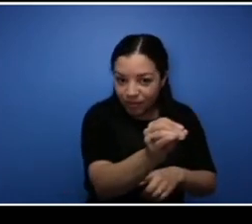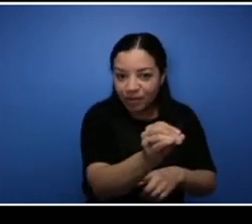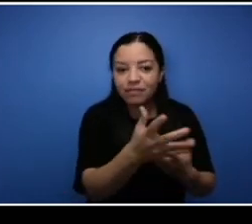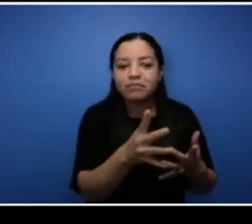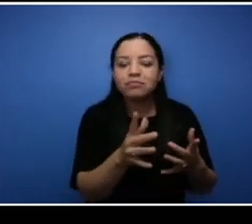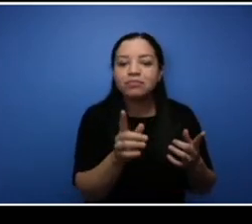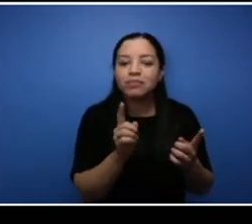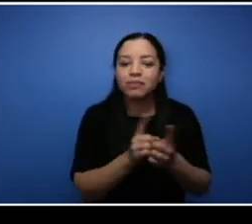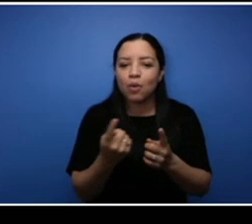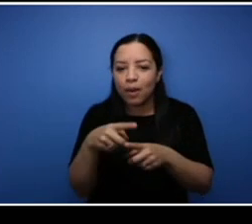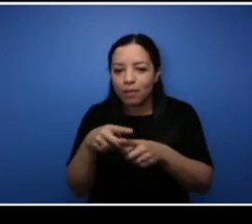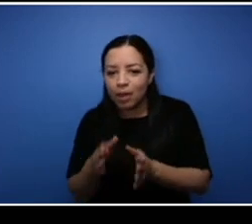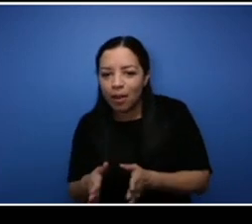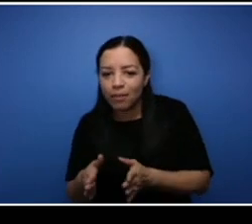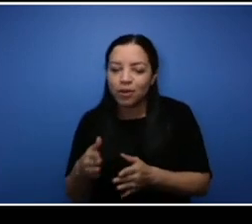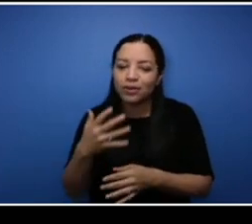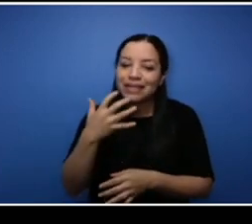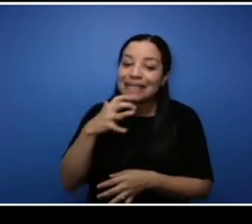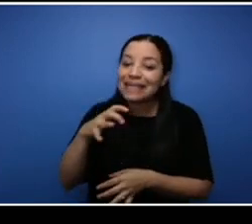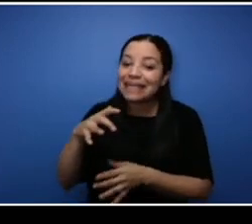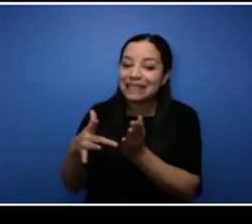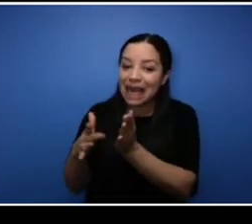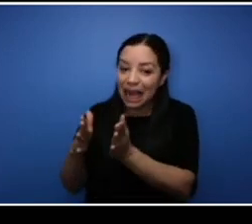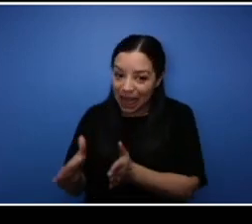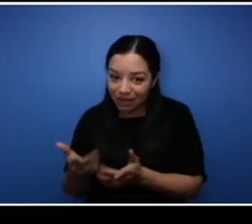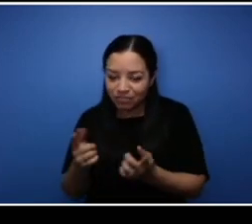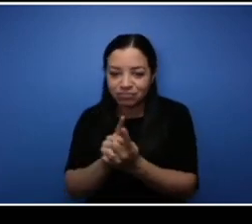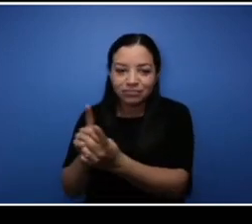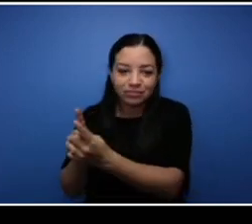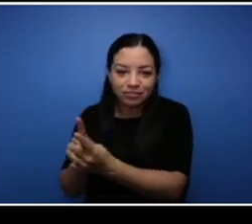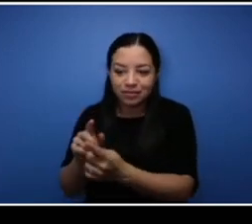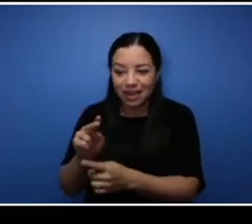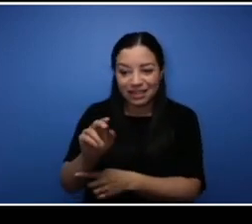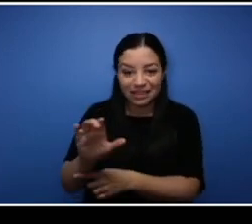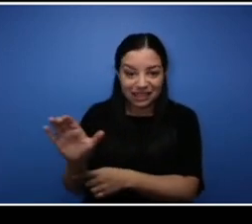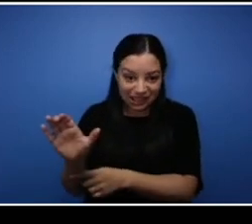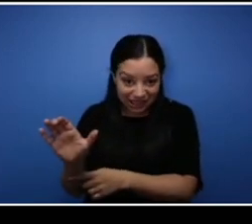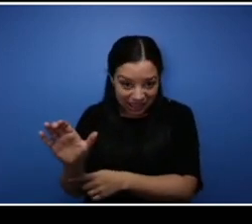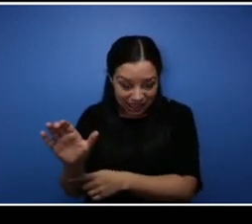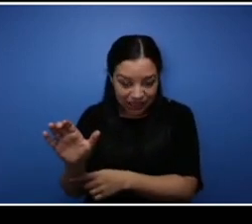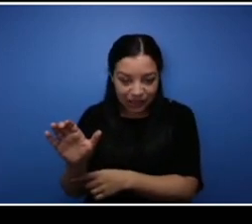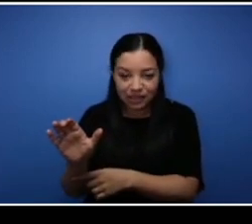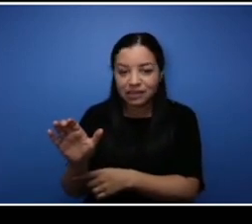one was a heating tech, met them in the NSCC on their taking their you know you got to